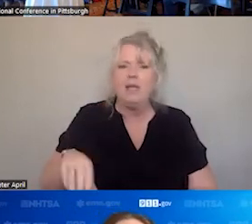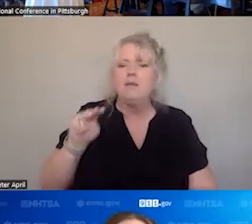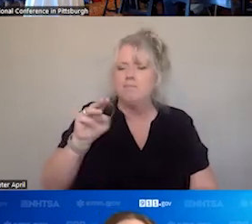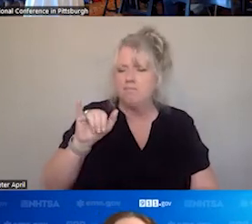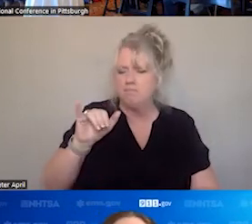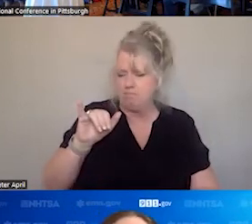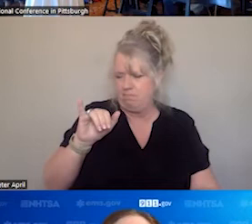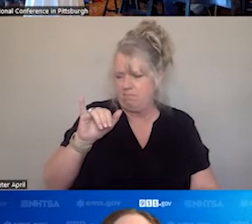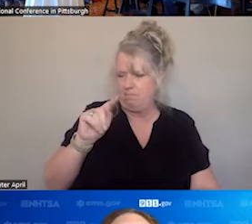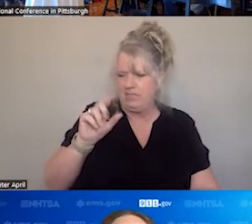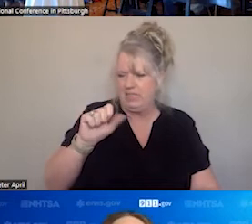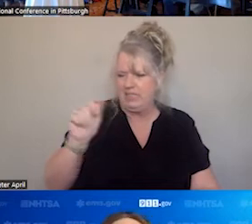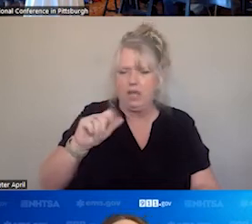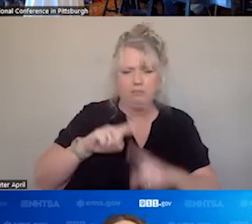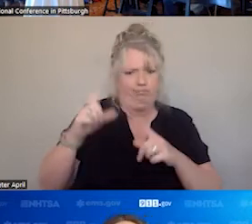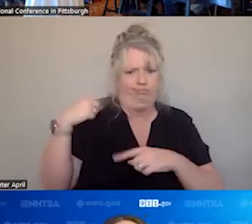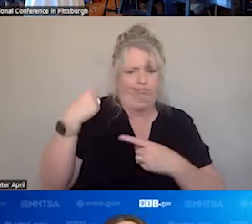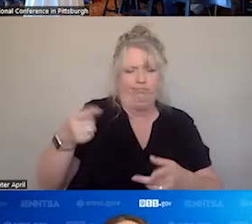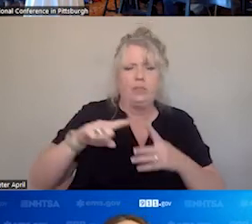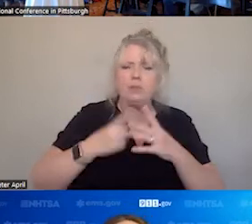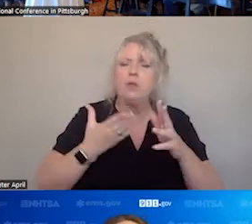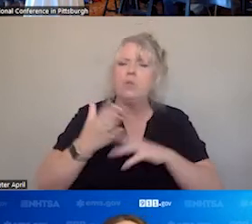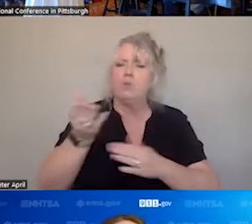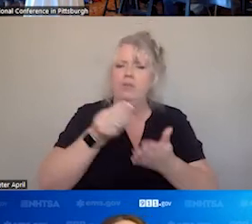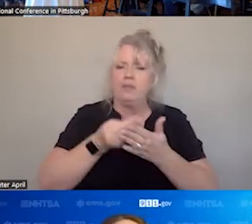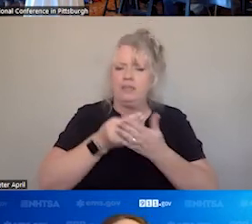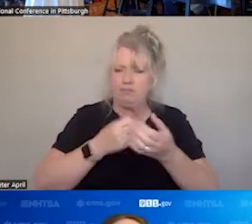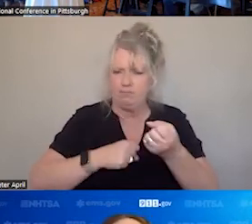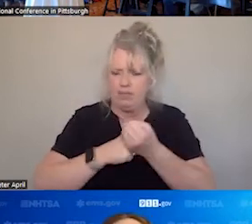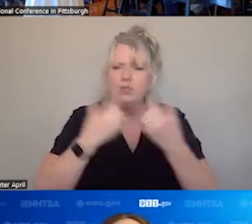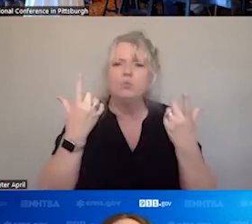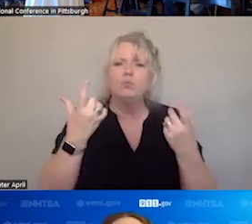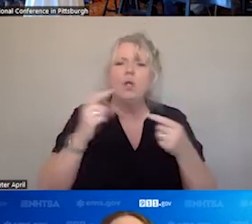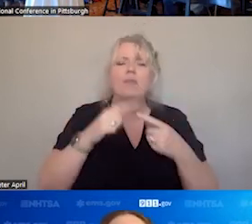SINCE THE START. THROUGH THE FUNDING WHAT THEY ENDED UP DOING IS REALIZING WE NEED TO BUILD A